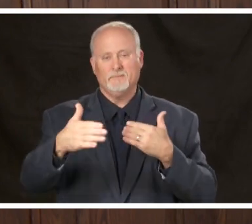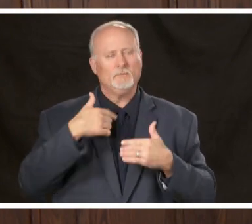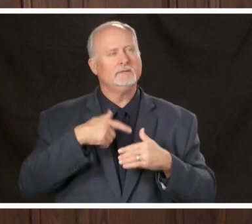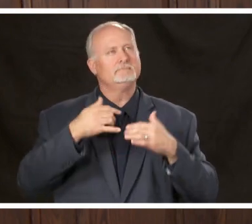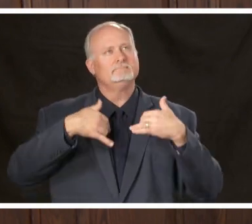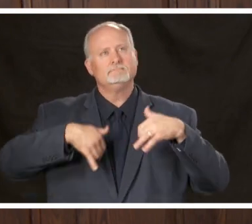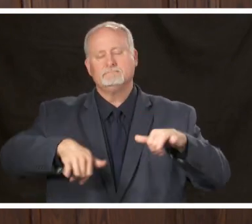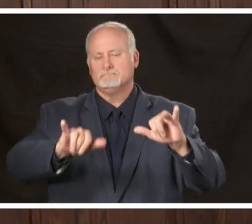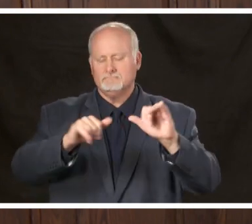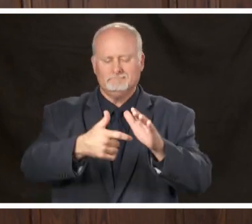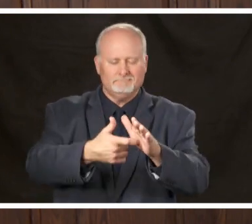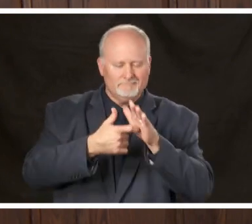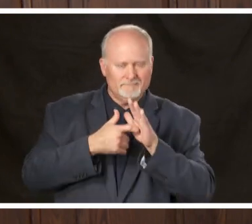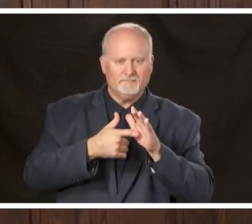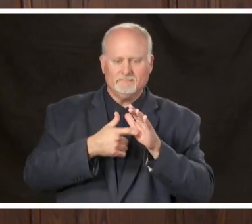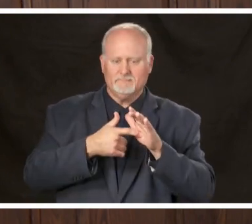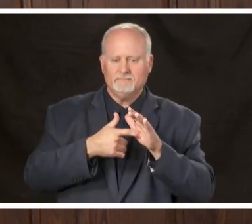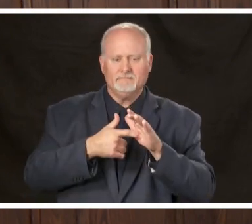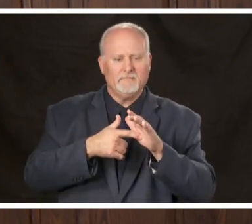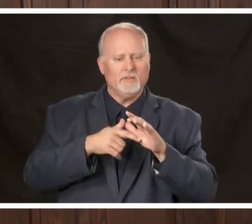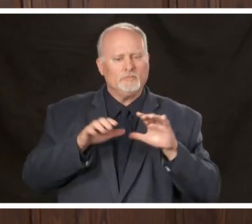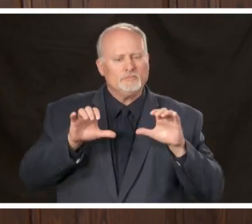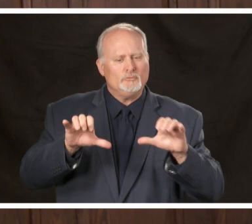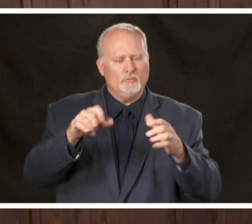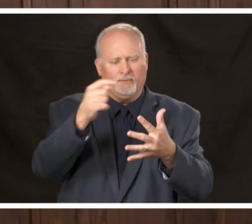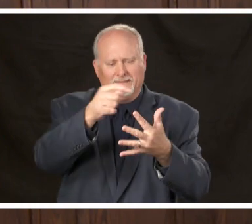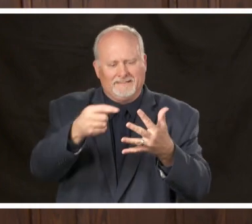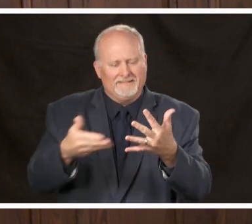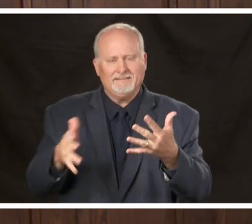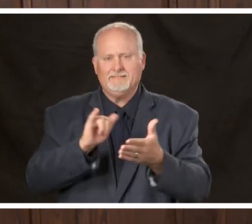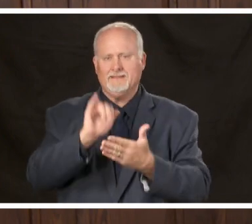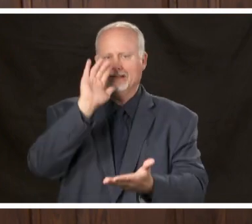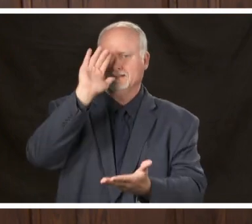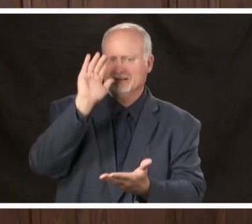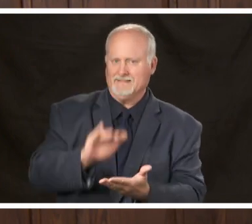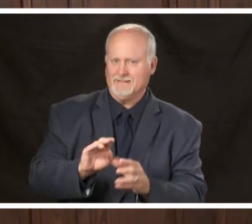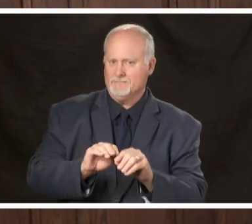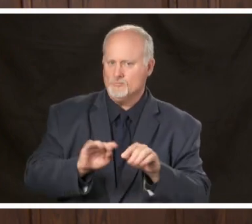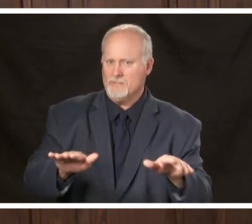the things that we know prevent the rapid spread of COVID-19 we have to